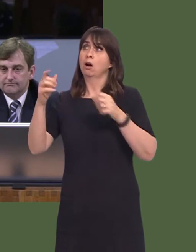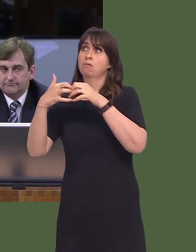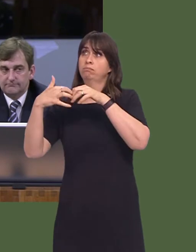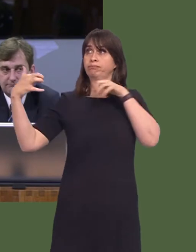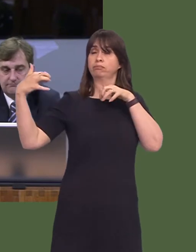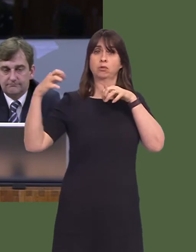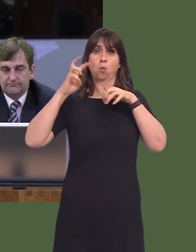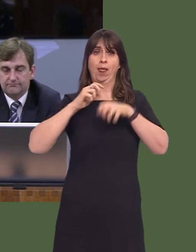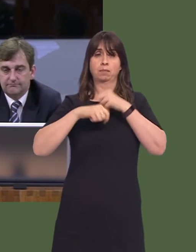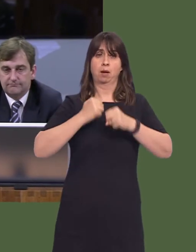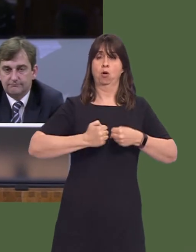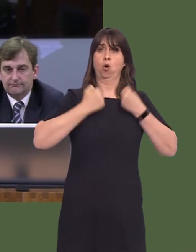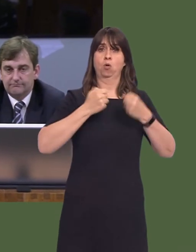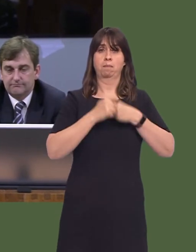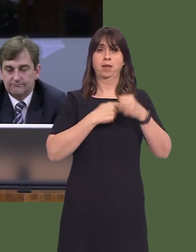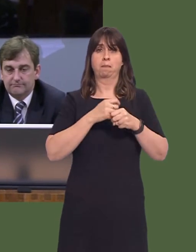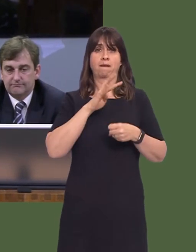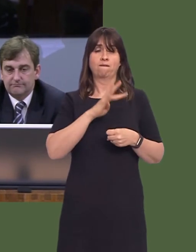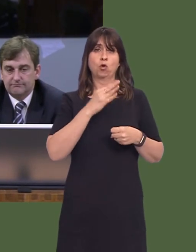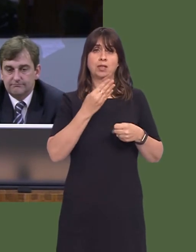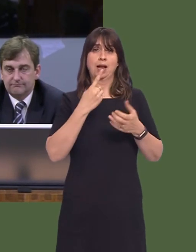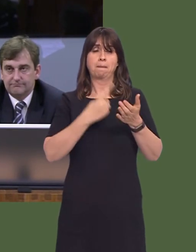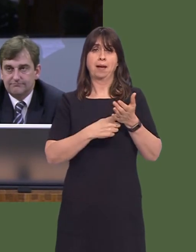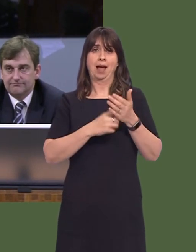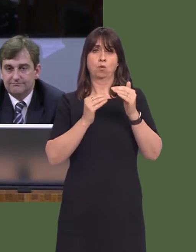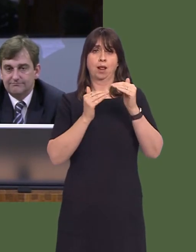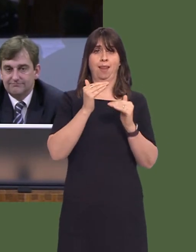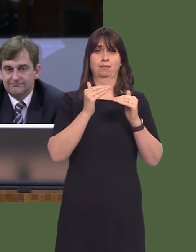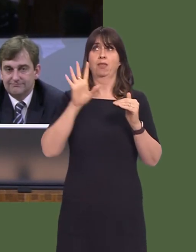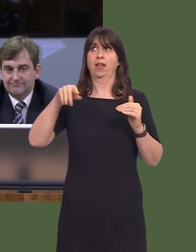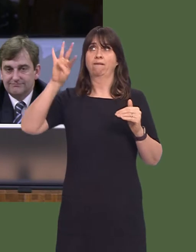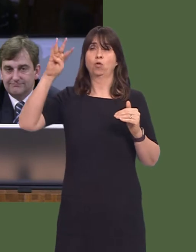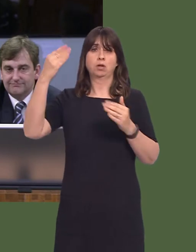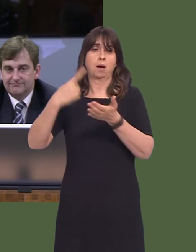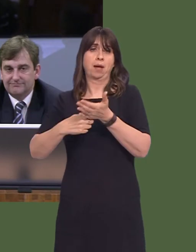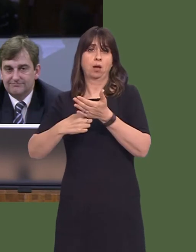Welsh pay packet is £49 behind a Scottish pay packet, which, at the start of devolution,